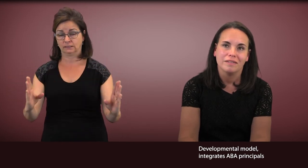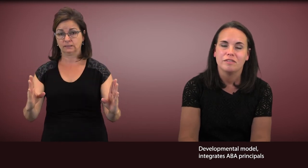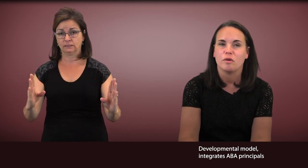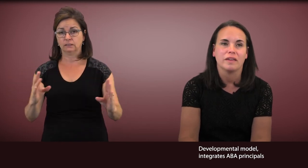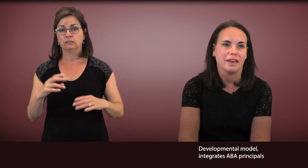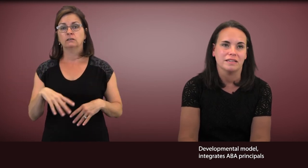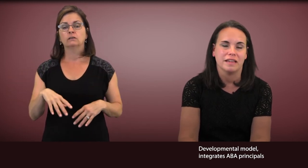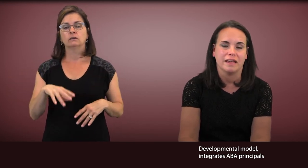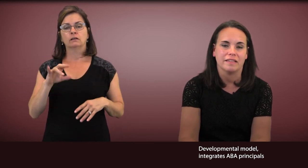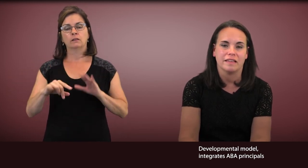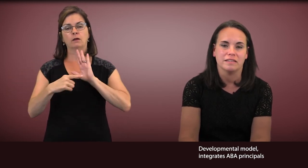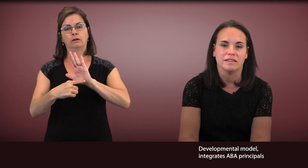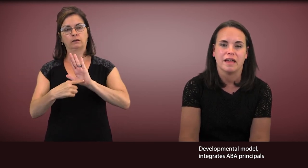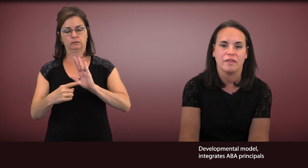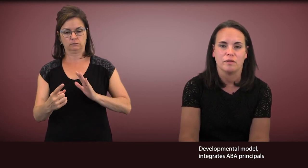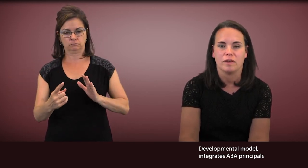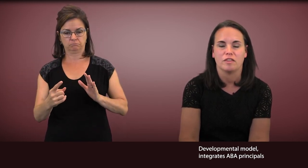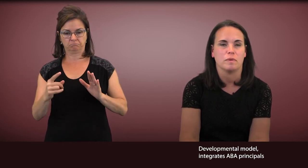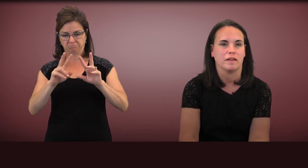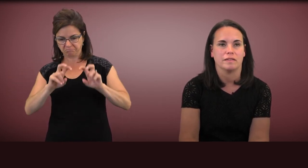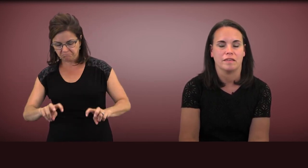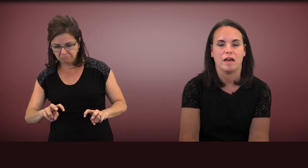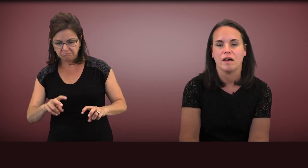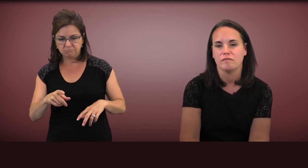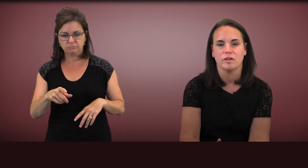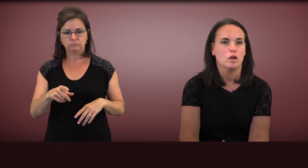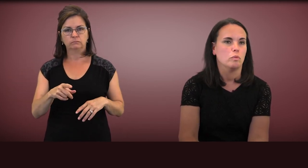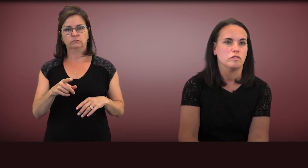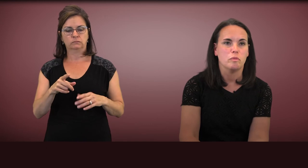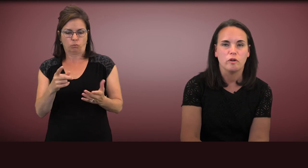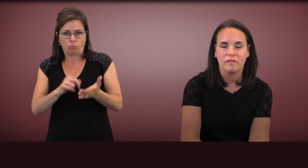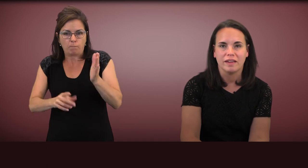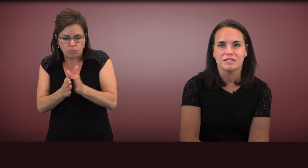so again it takes into account those aspects of what's motivating